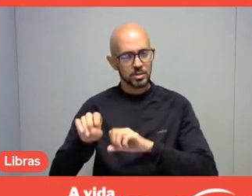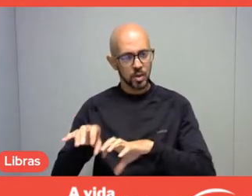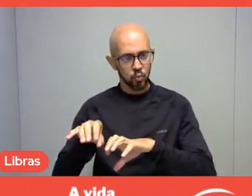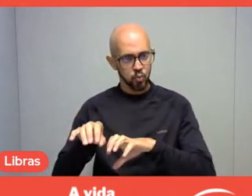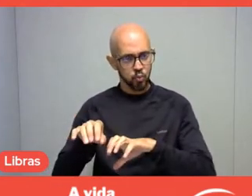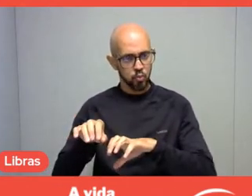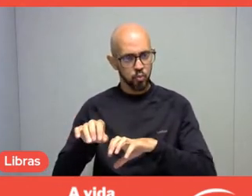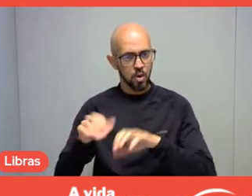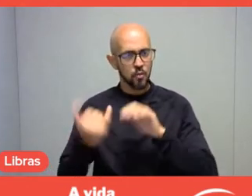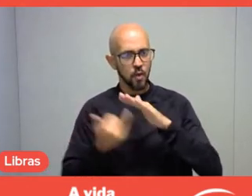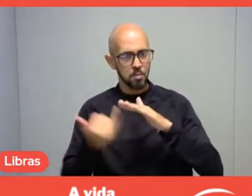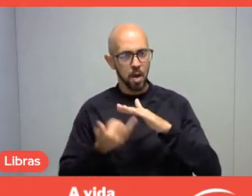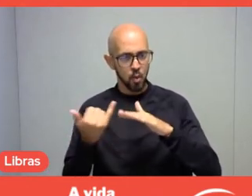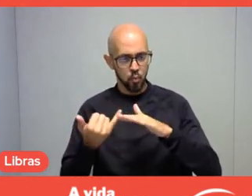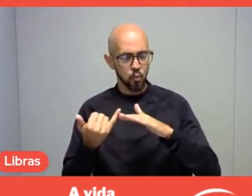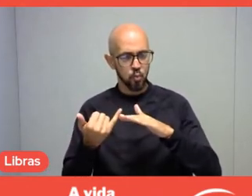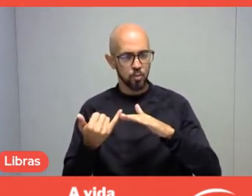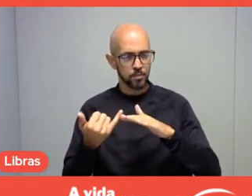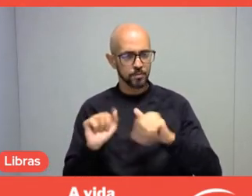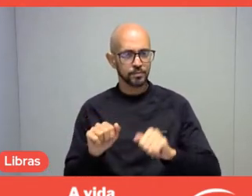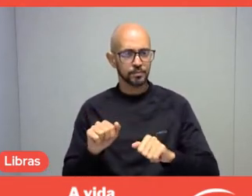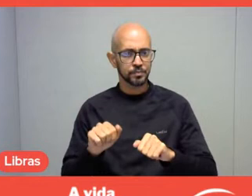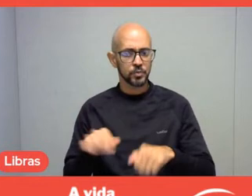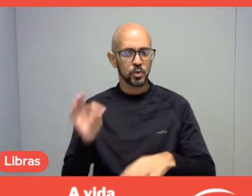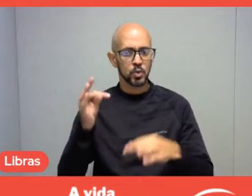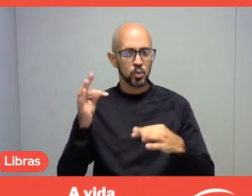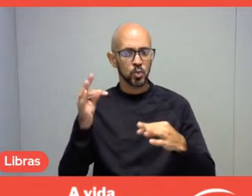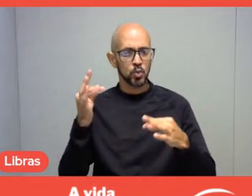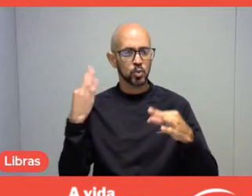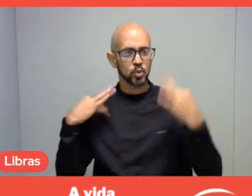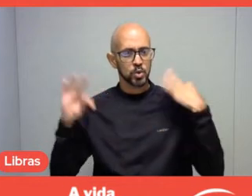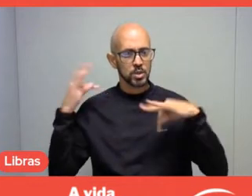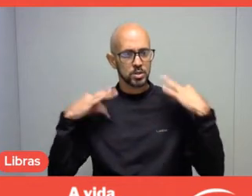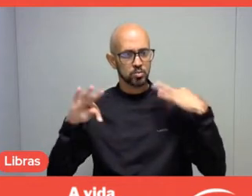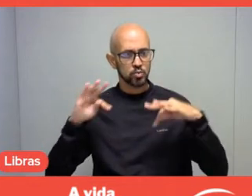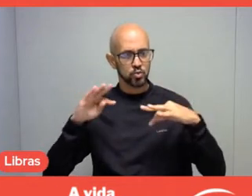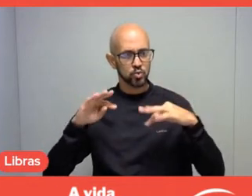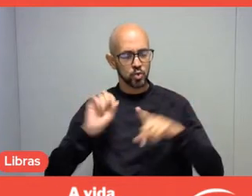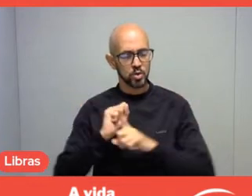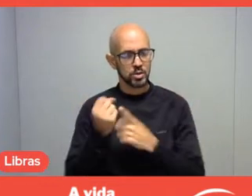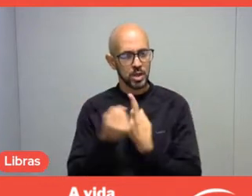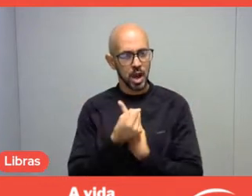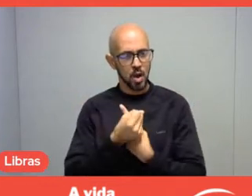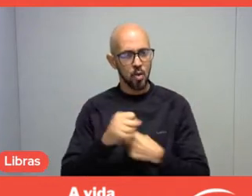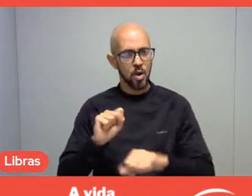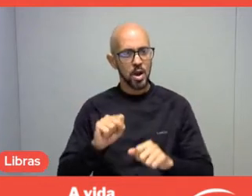Sesc's social tourism works with solidarity,